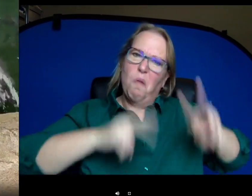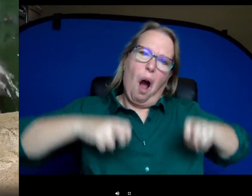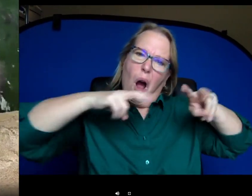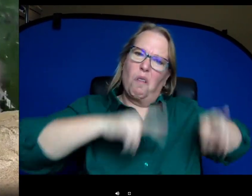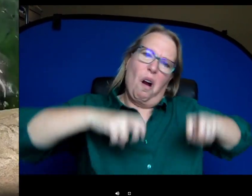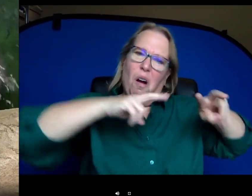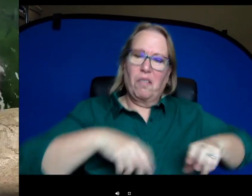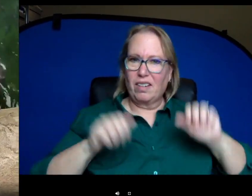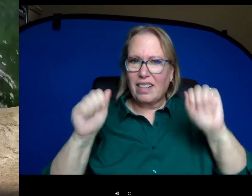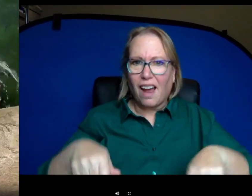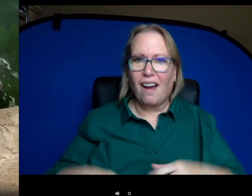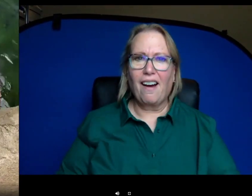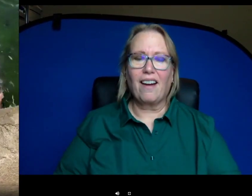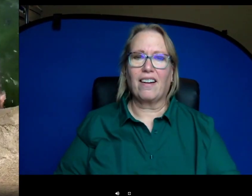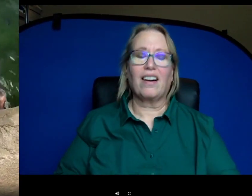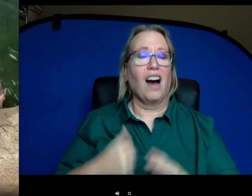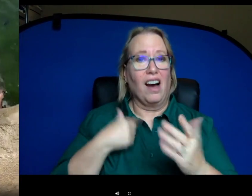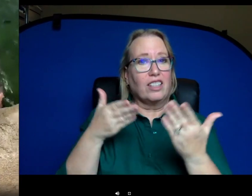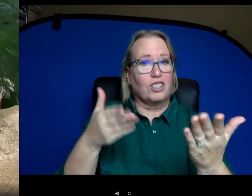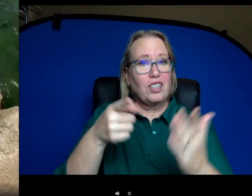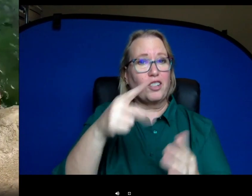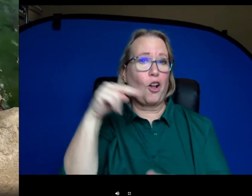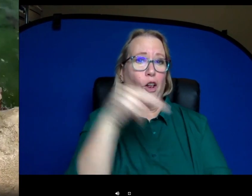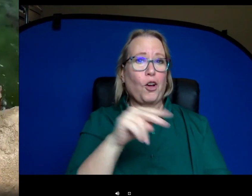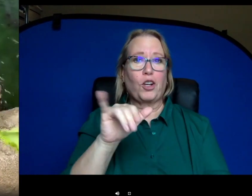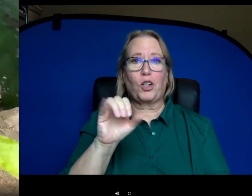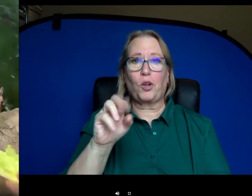suggest you guys check out some of our YouTube videos on the Cincinnati YouTube